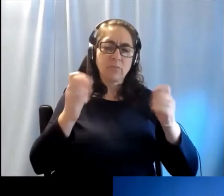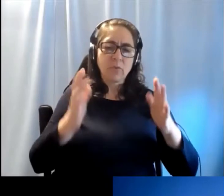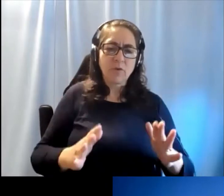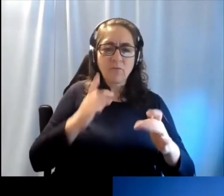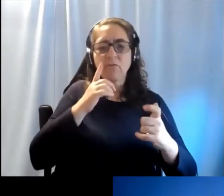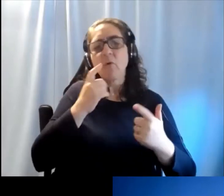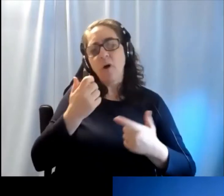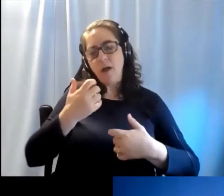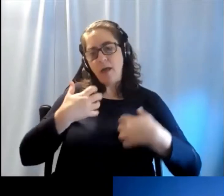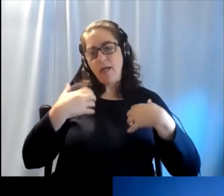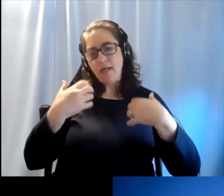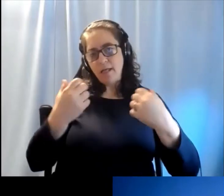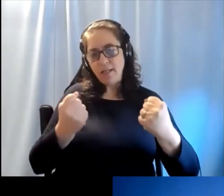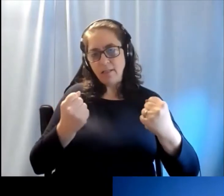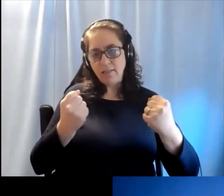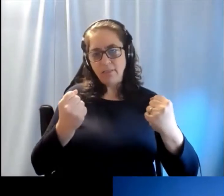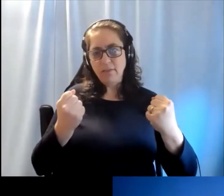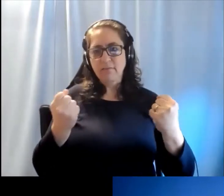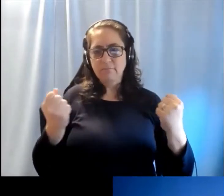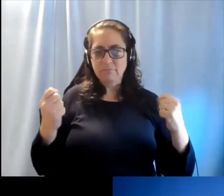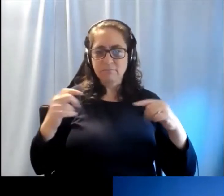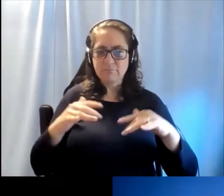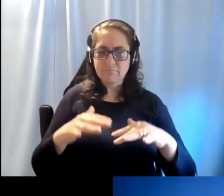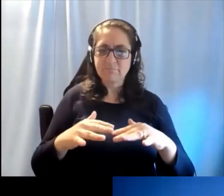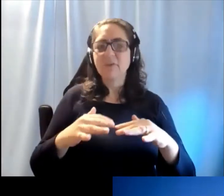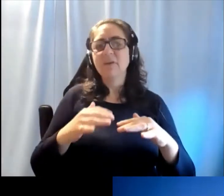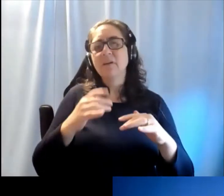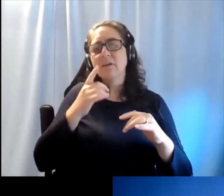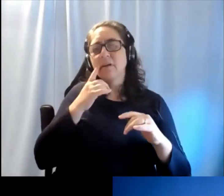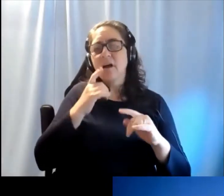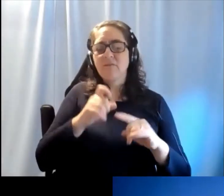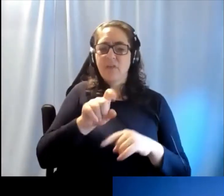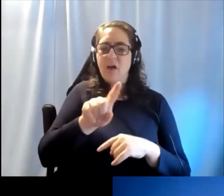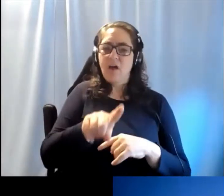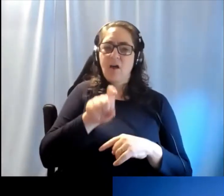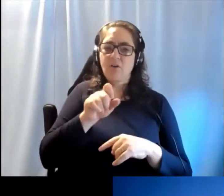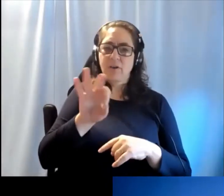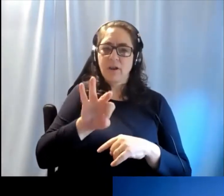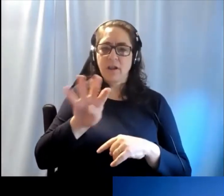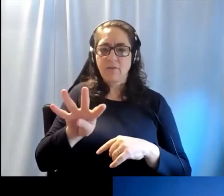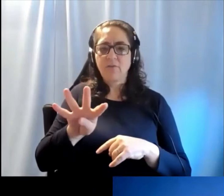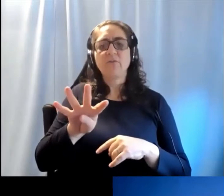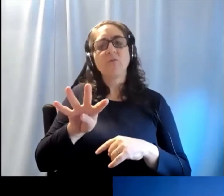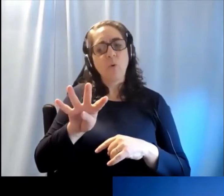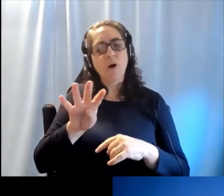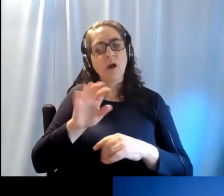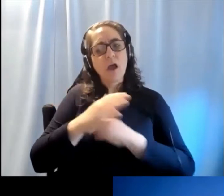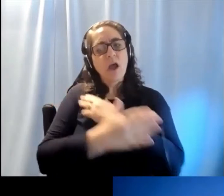industries of health or the representatives of ministries of health of the 194 countries